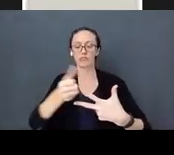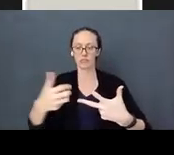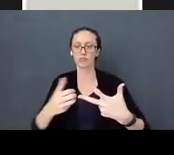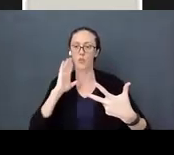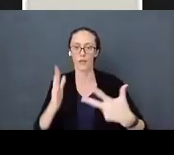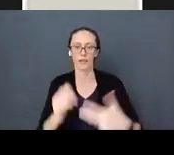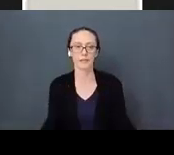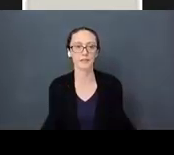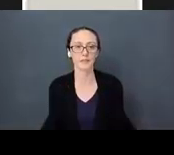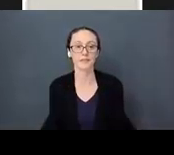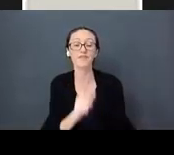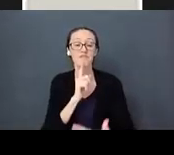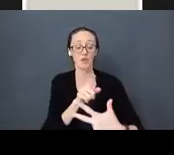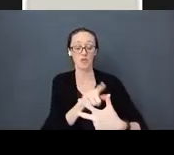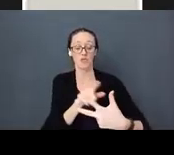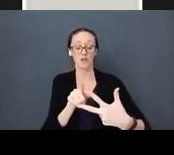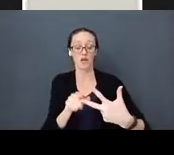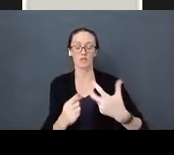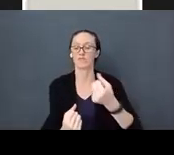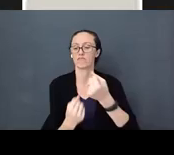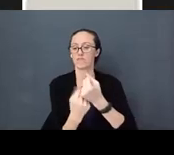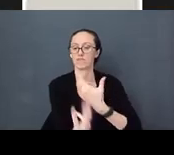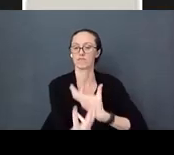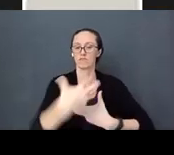These are the pillars we want to have built into your daily lives.